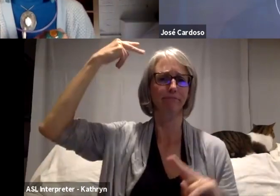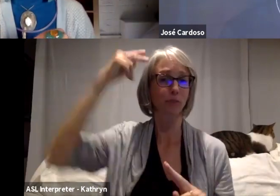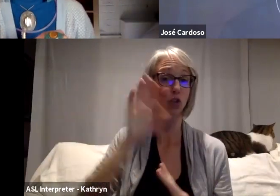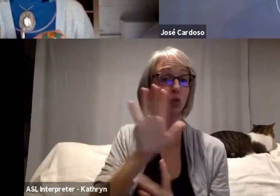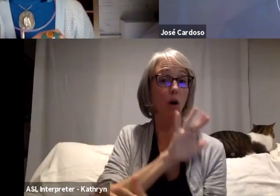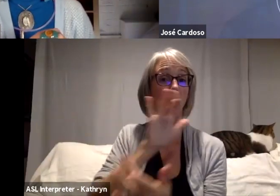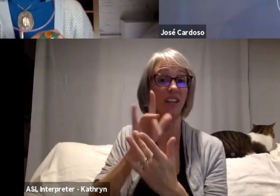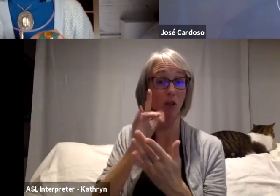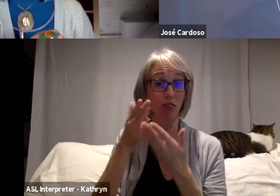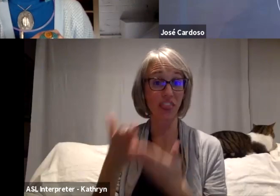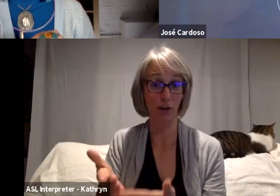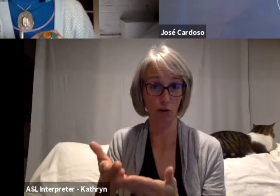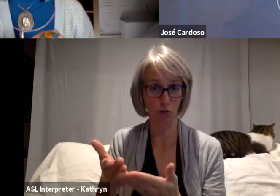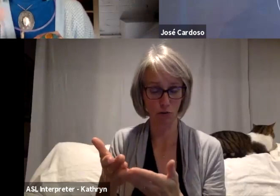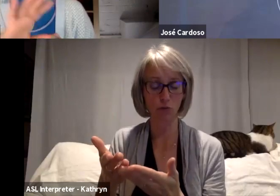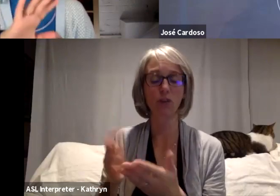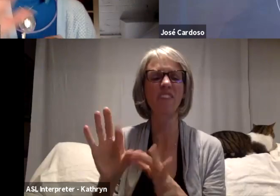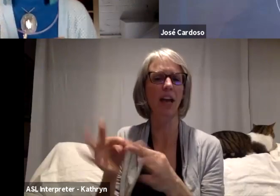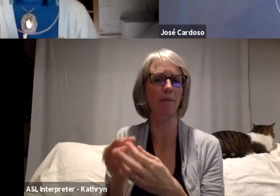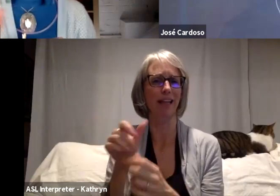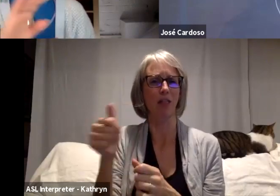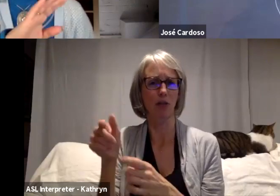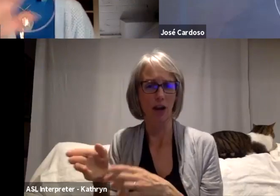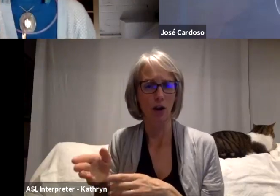actually, the signs for no oil,